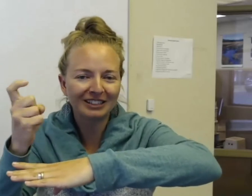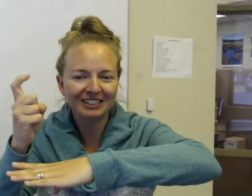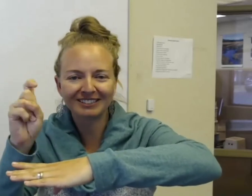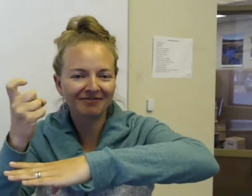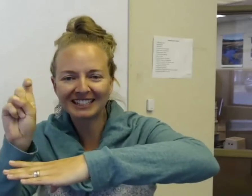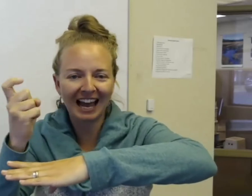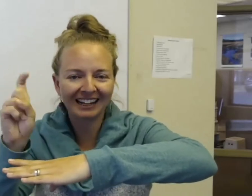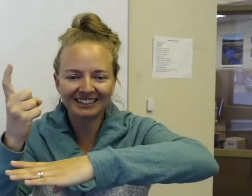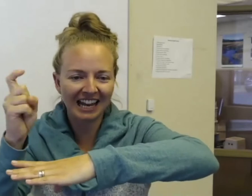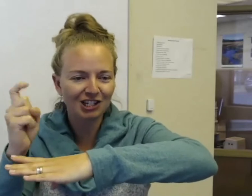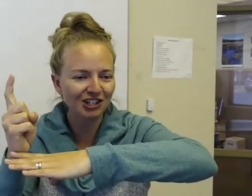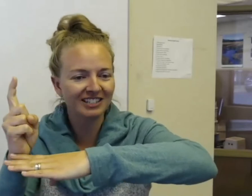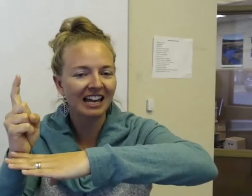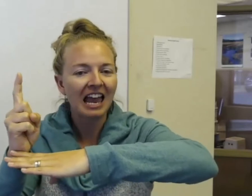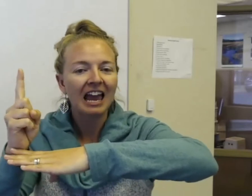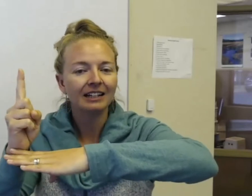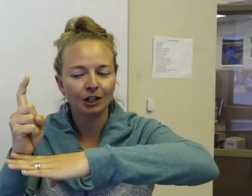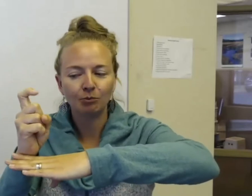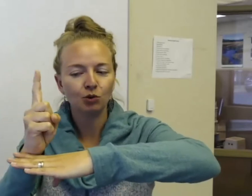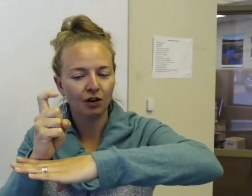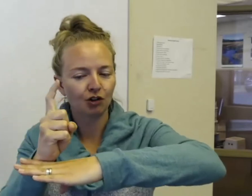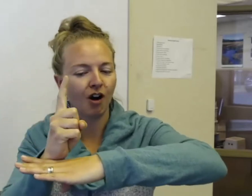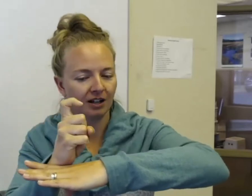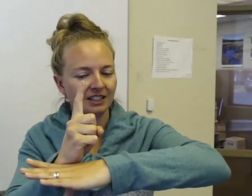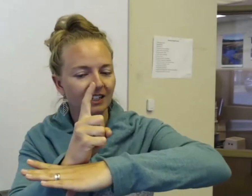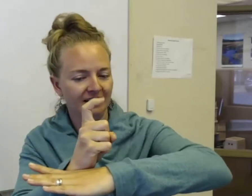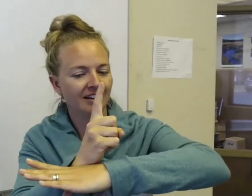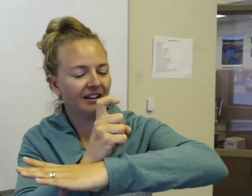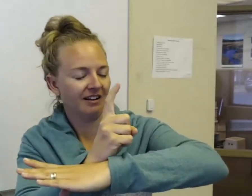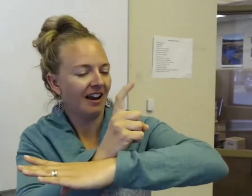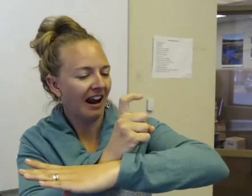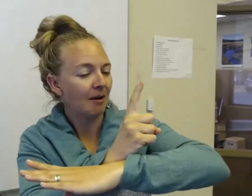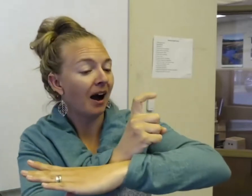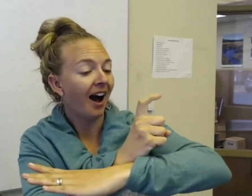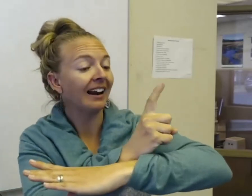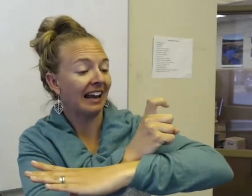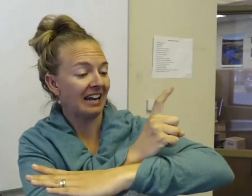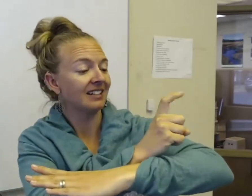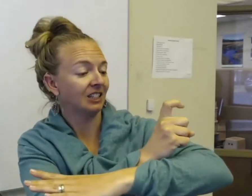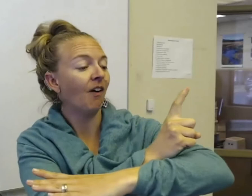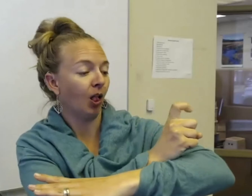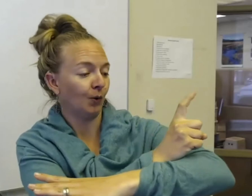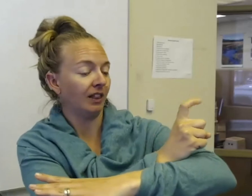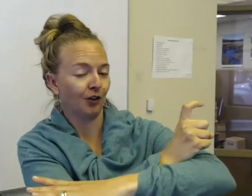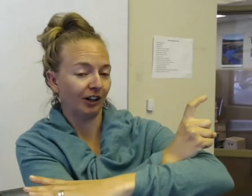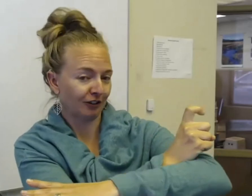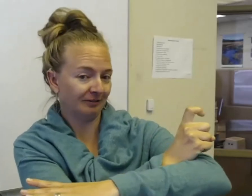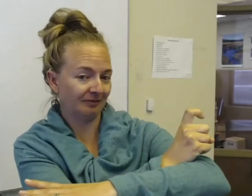decided he's anxious. He's gonna move across, and my eye gaze is following the critter.